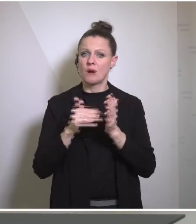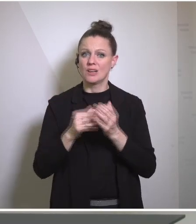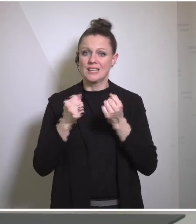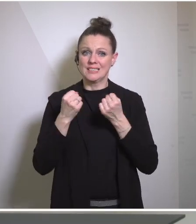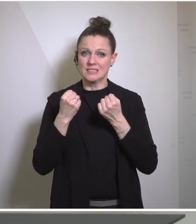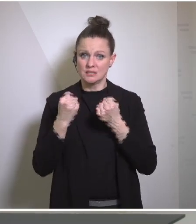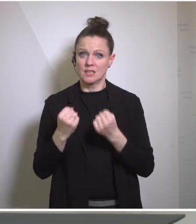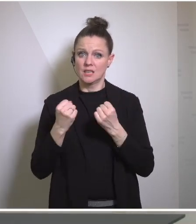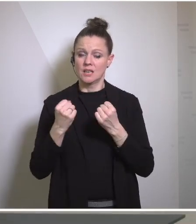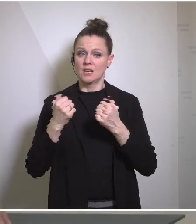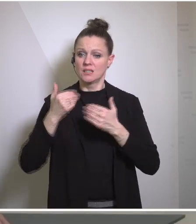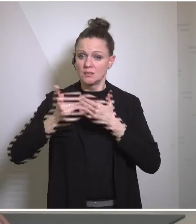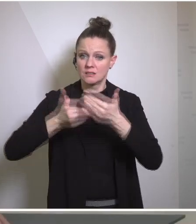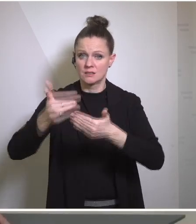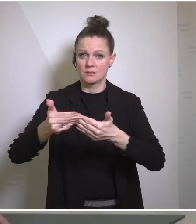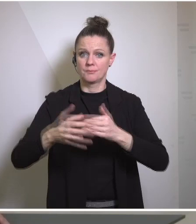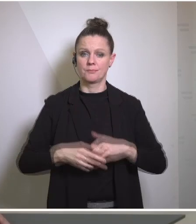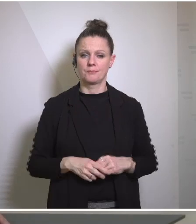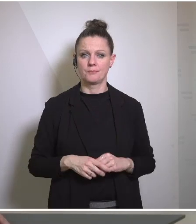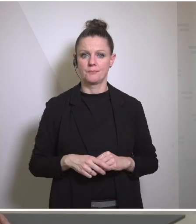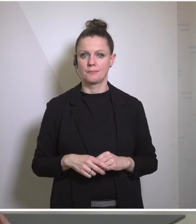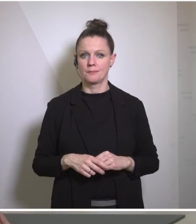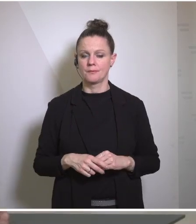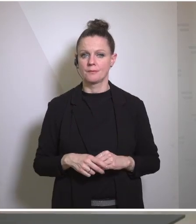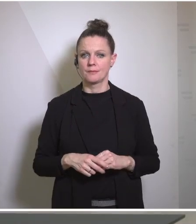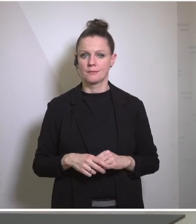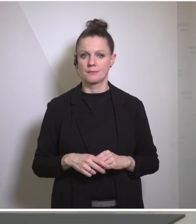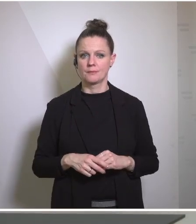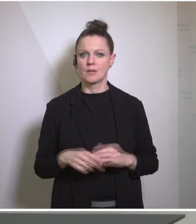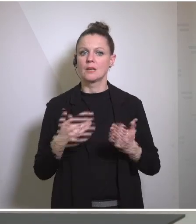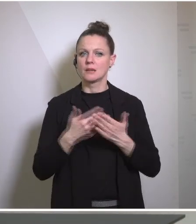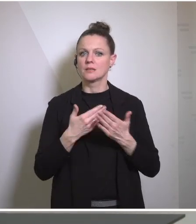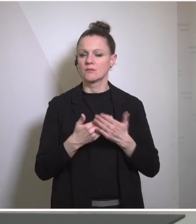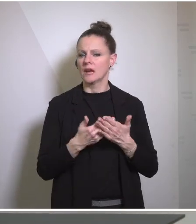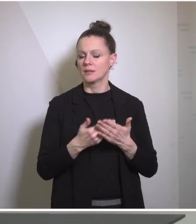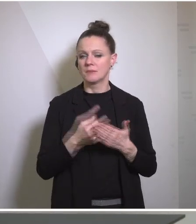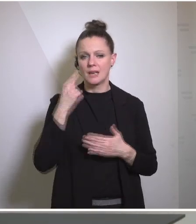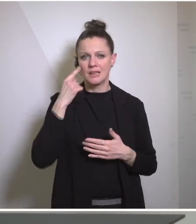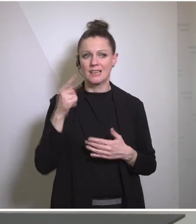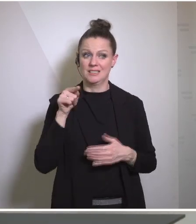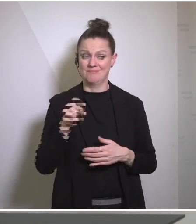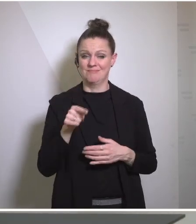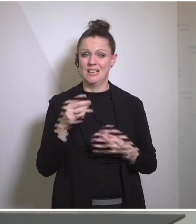that it has under the Non-Proliferation Treaty. So this is something that we've been very clear